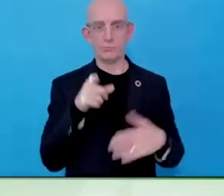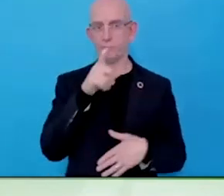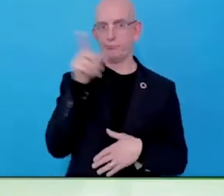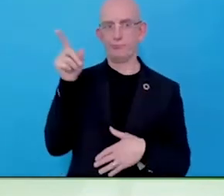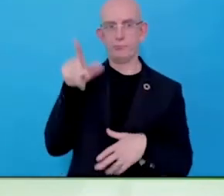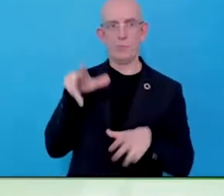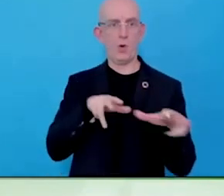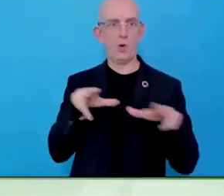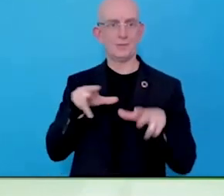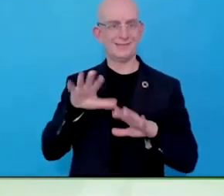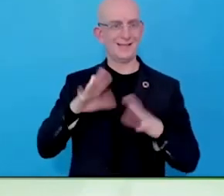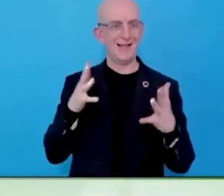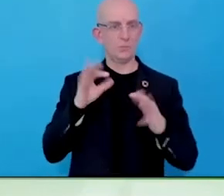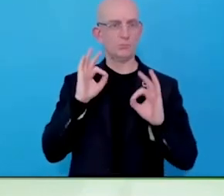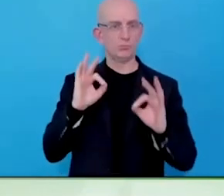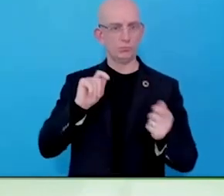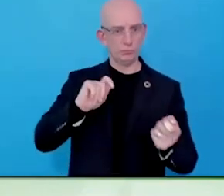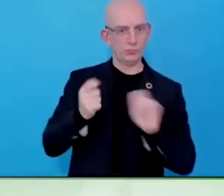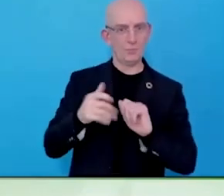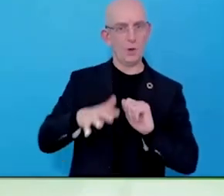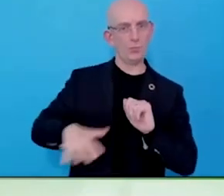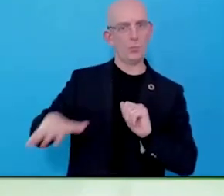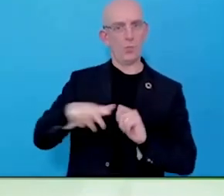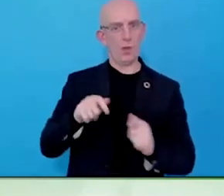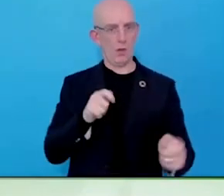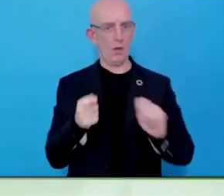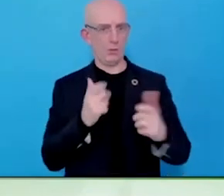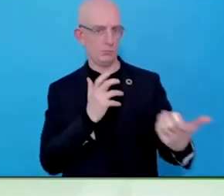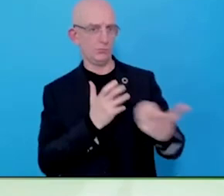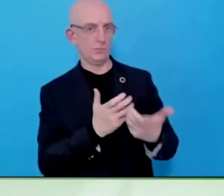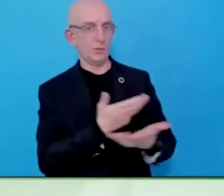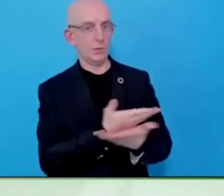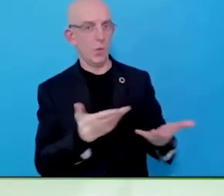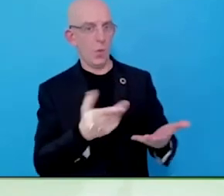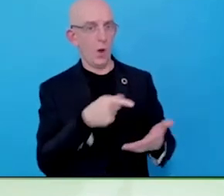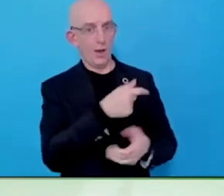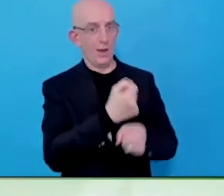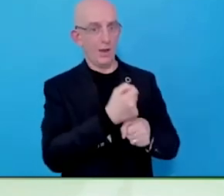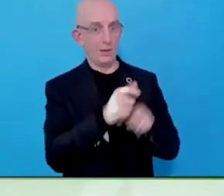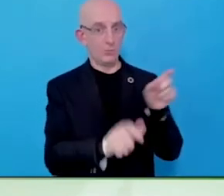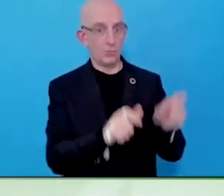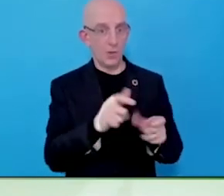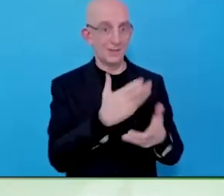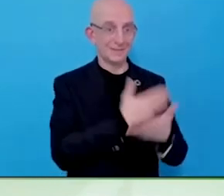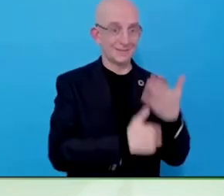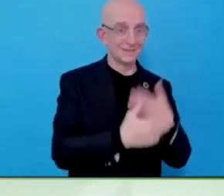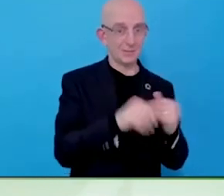advise the business community and designing systems that are actually